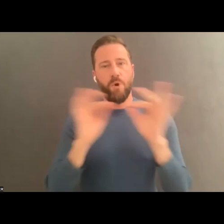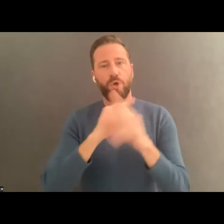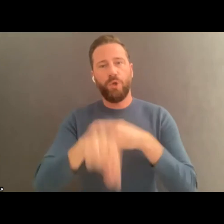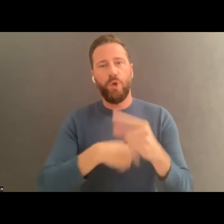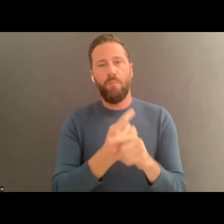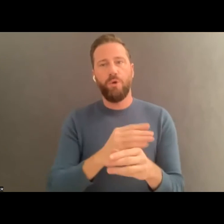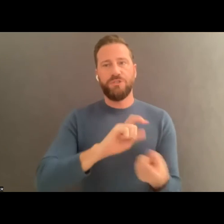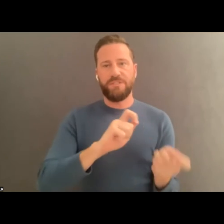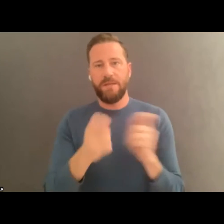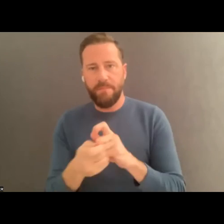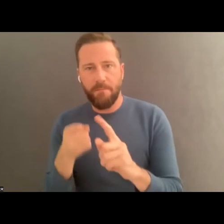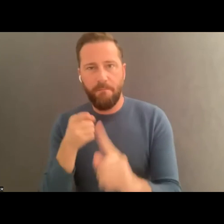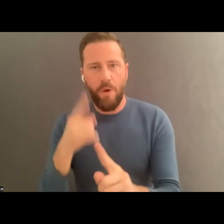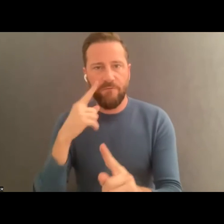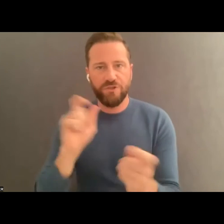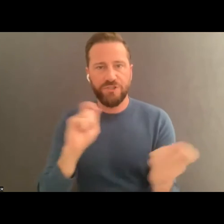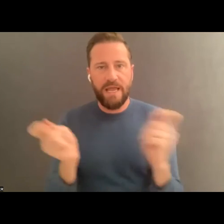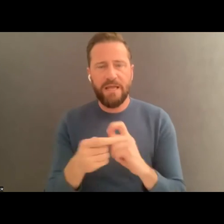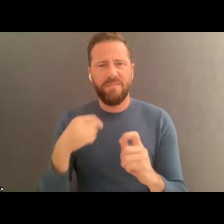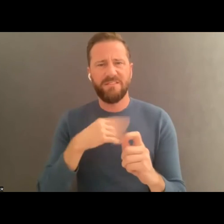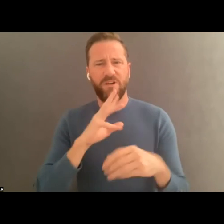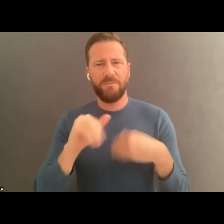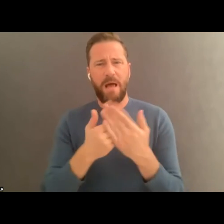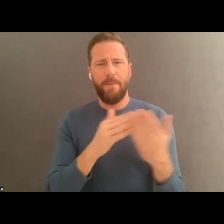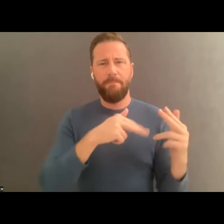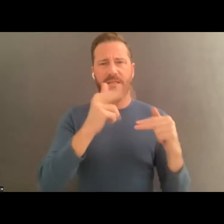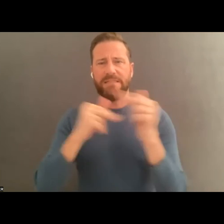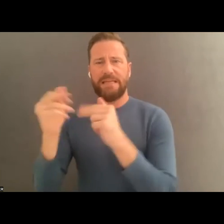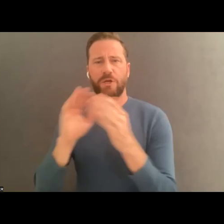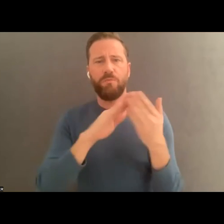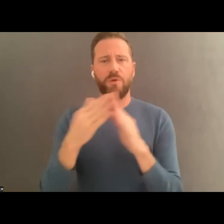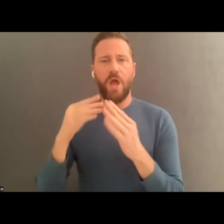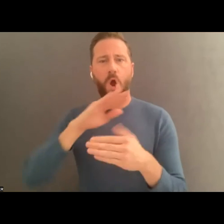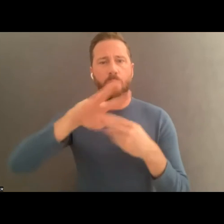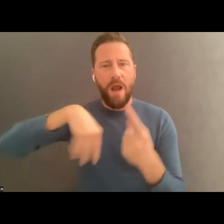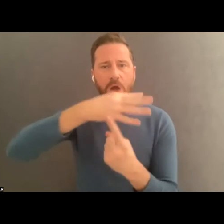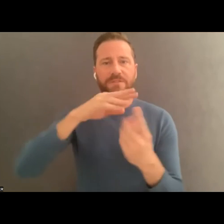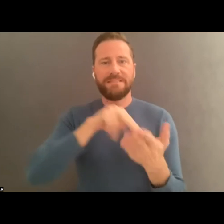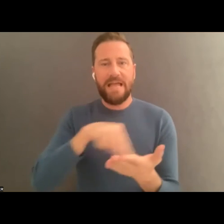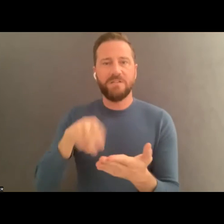what building community around dance will demand of the dance field and the wider society as we know it